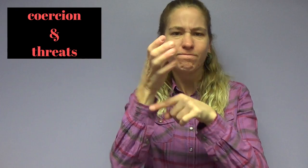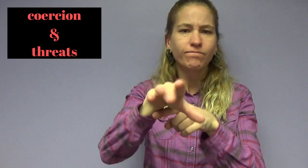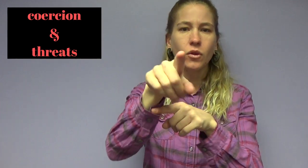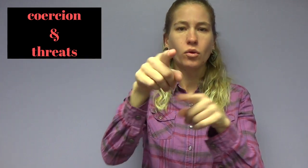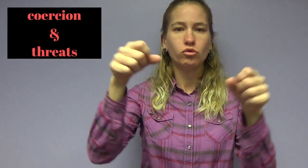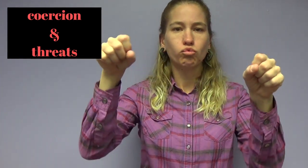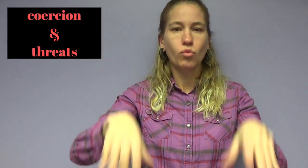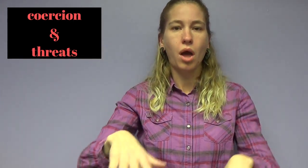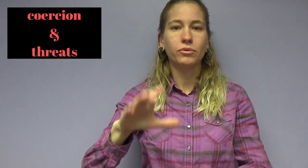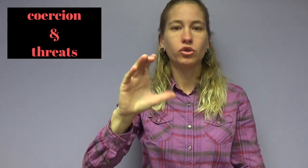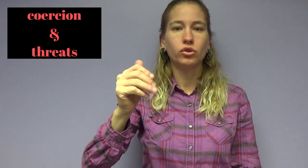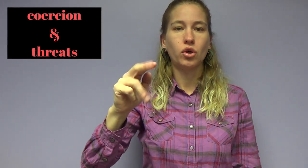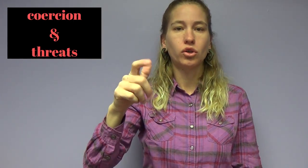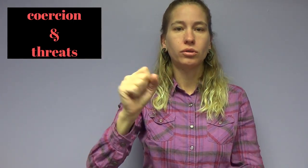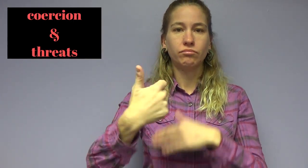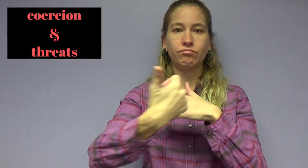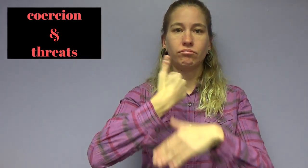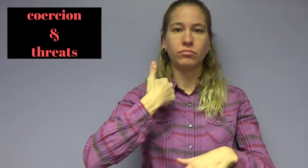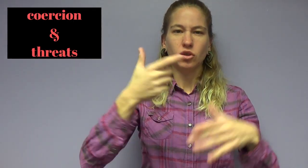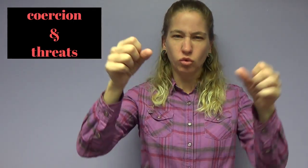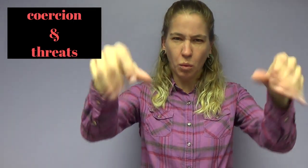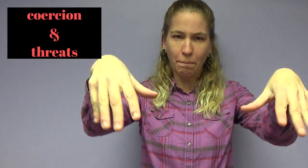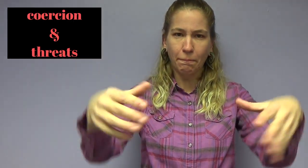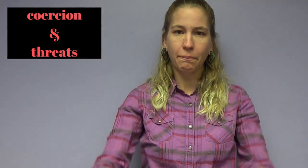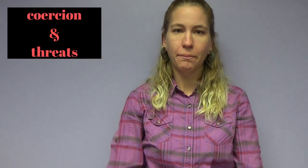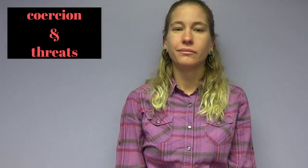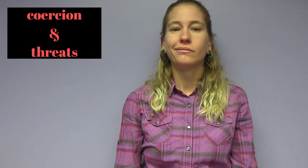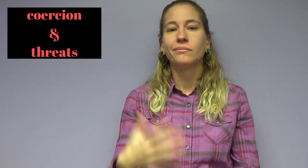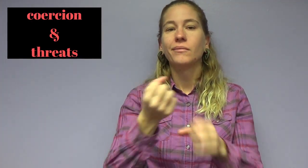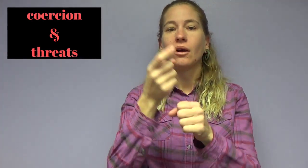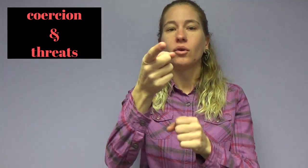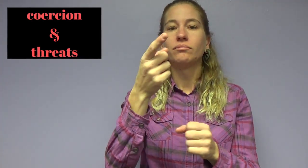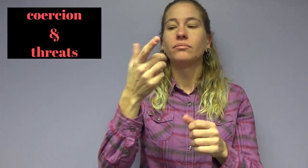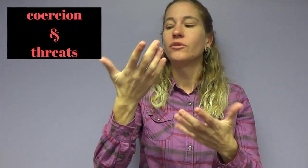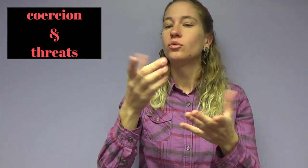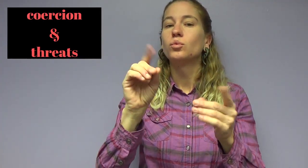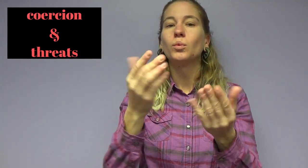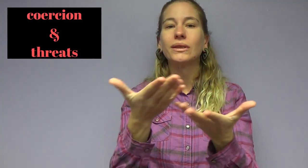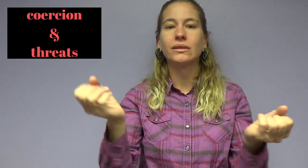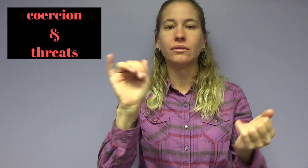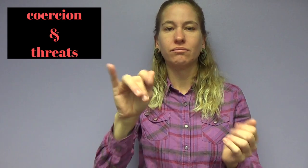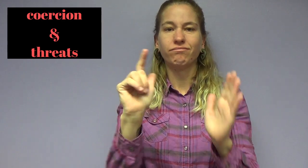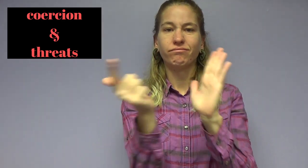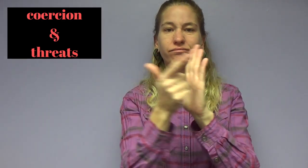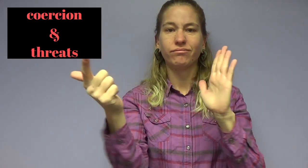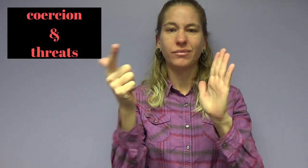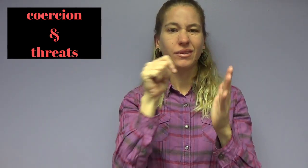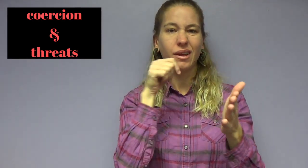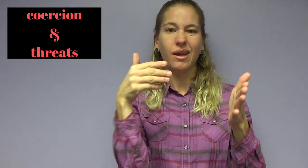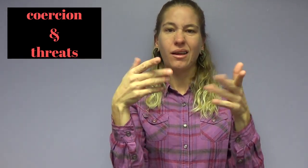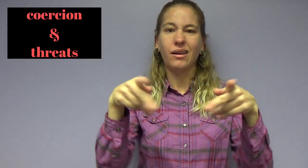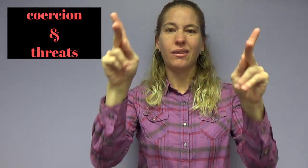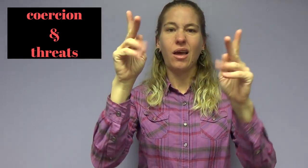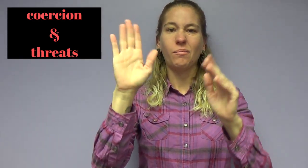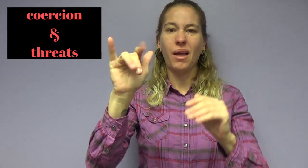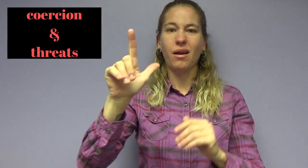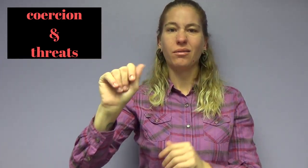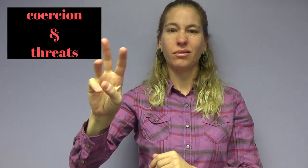Makes you drop the charges against them. Makes you do illegal things.